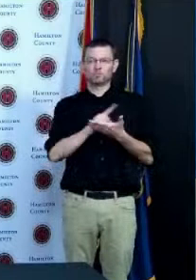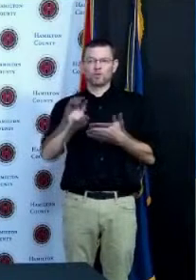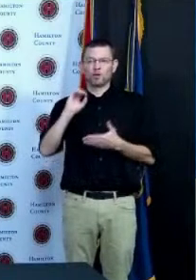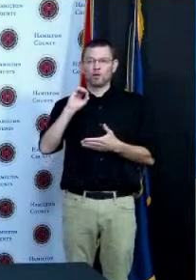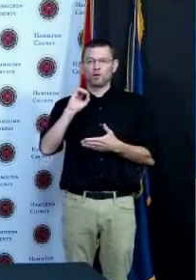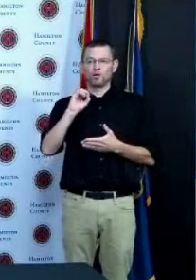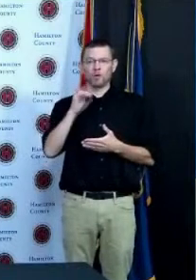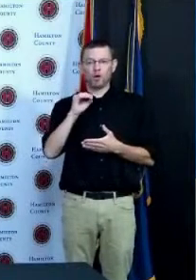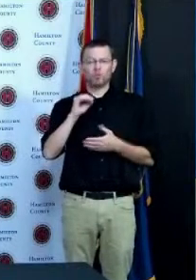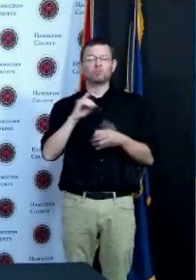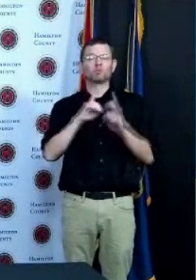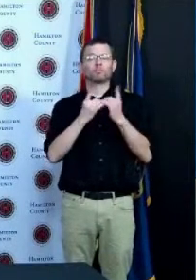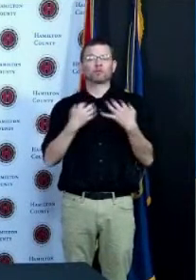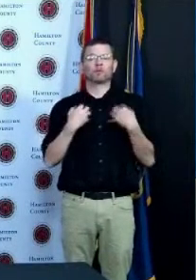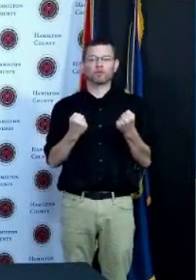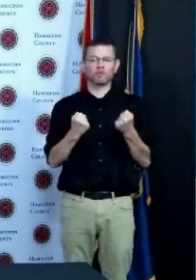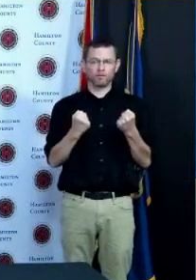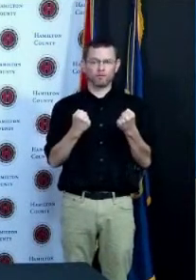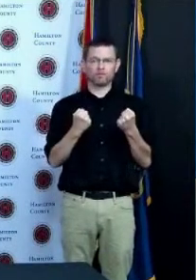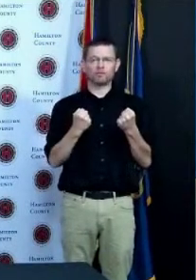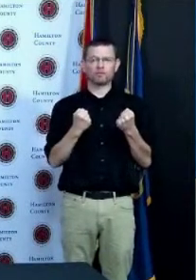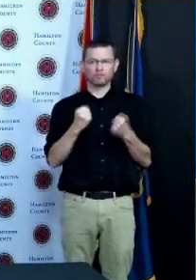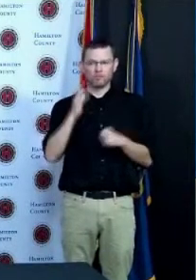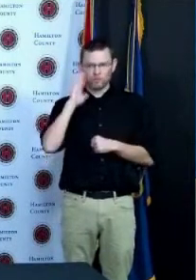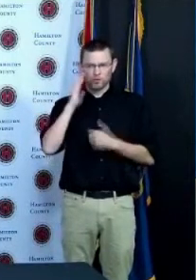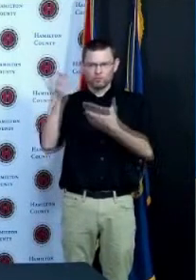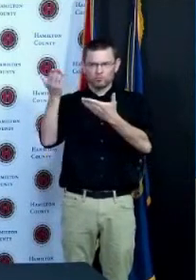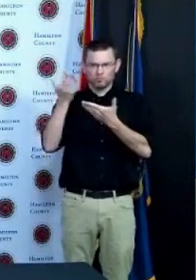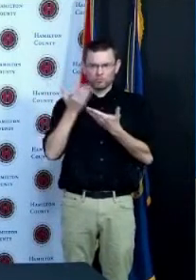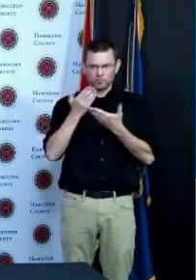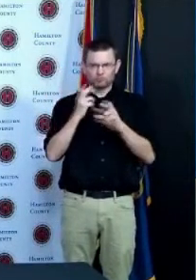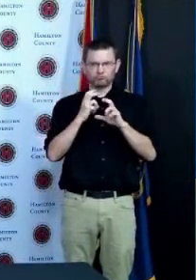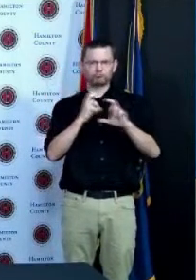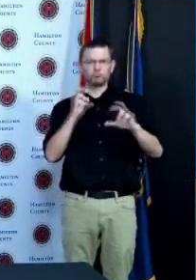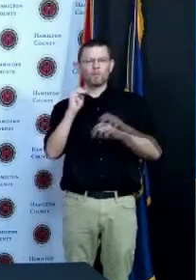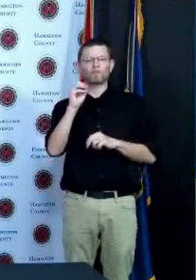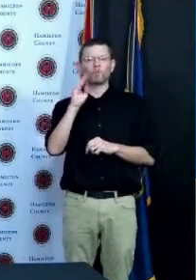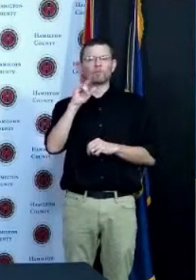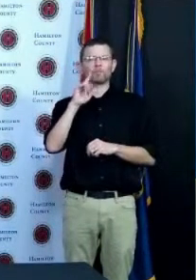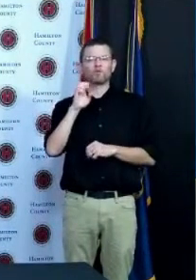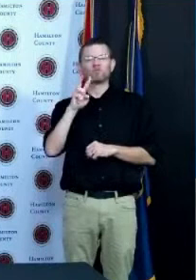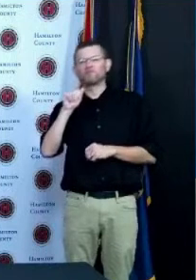a mobile unit to Hamilton County and will be vaccinating at many locations across the county